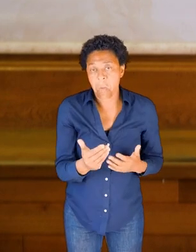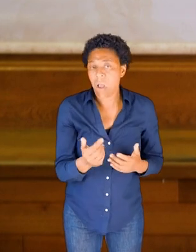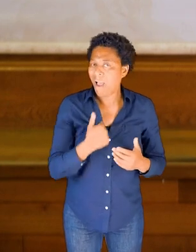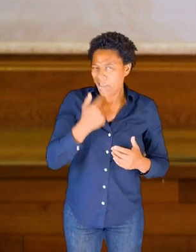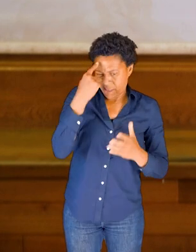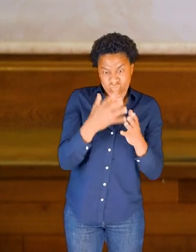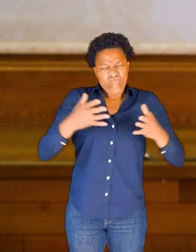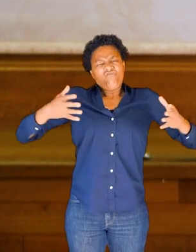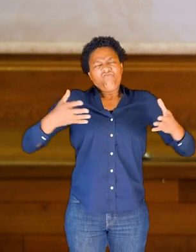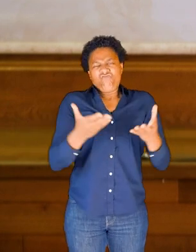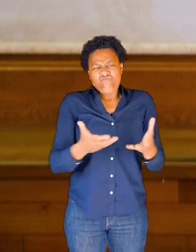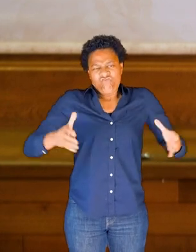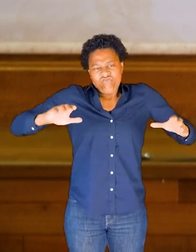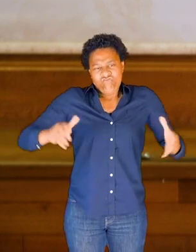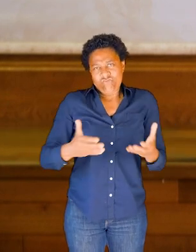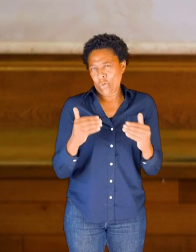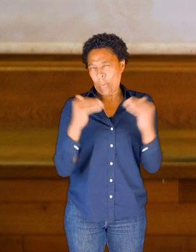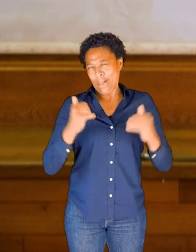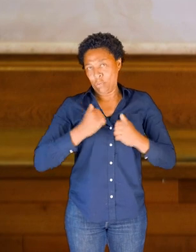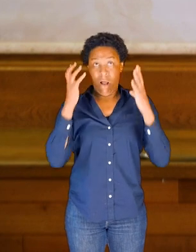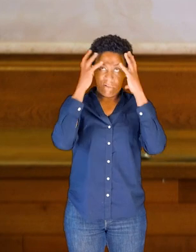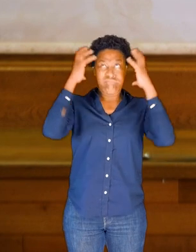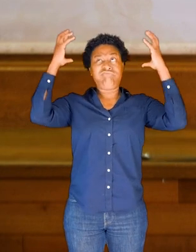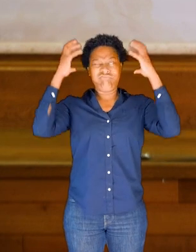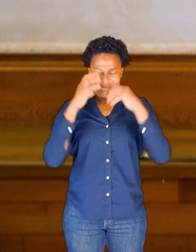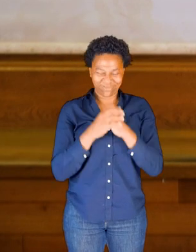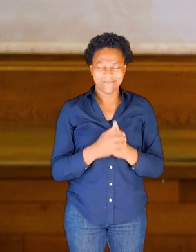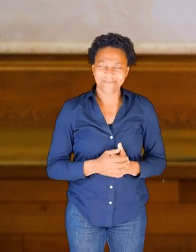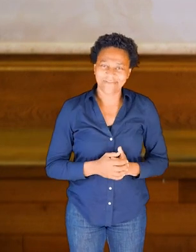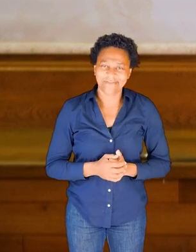I think for me, the bigger the better to match my big head. [chuckles]